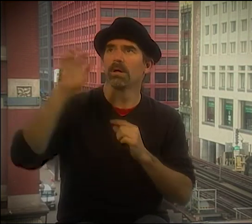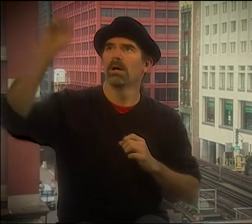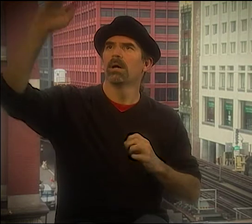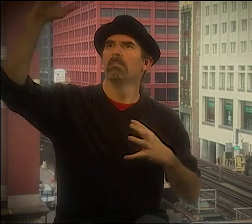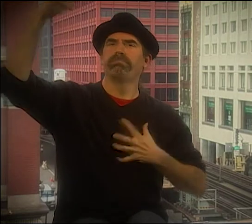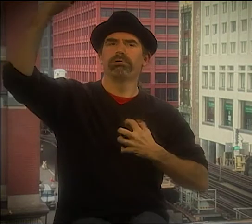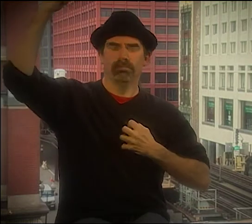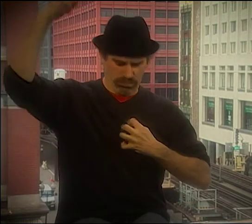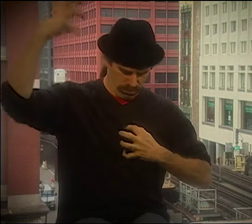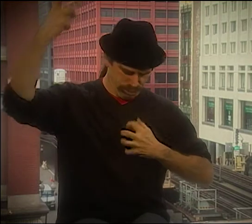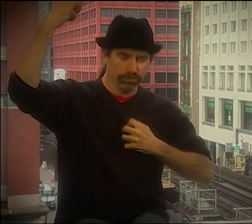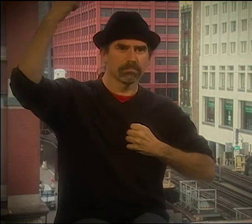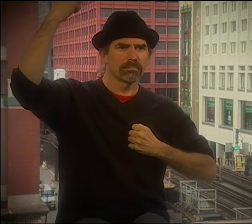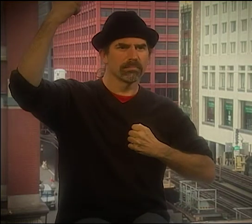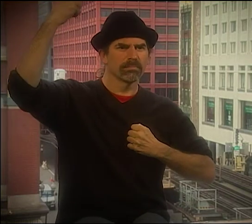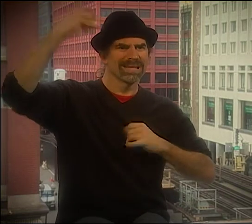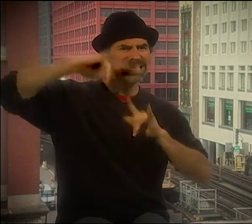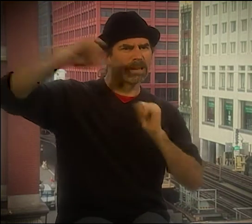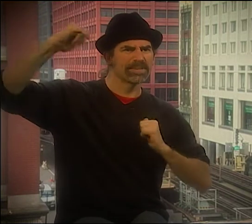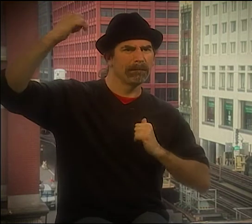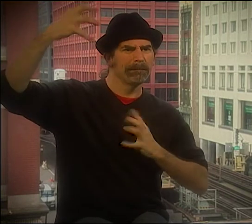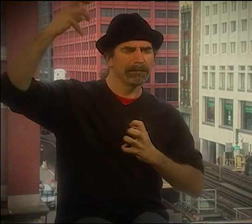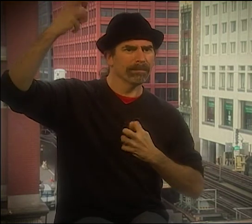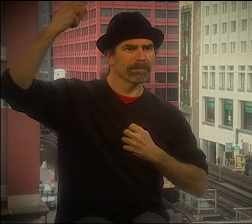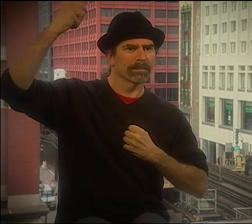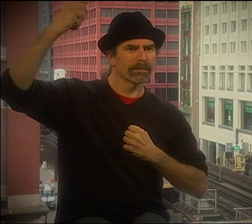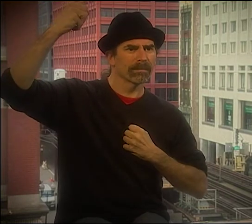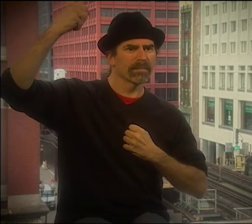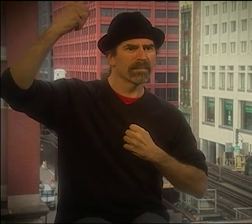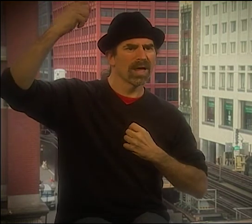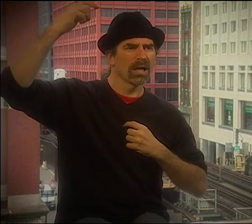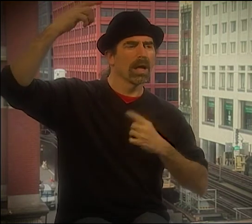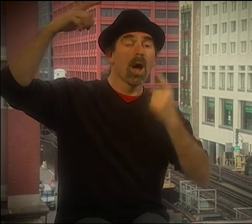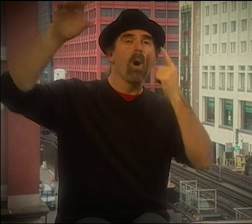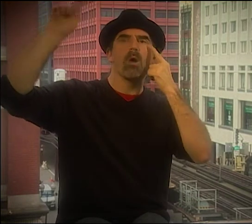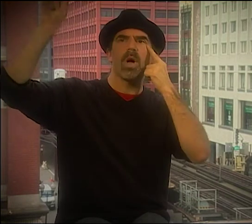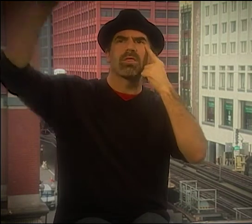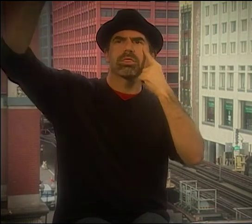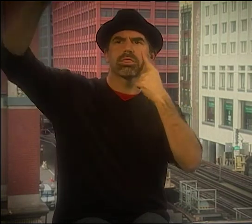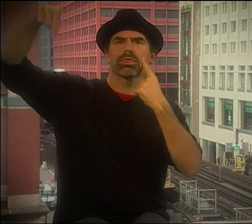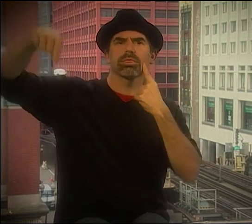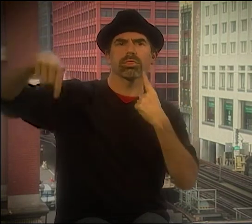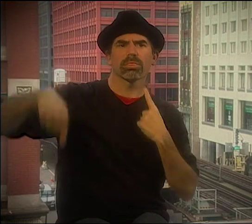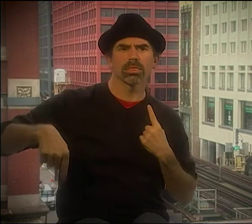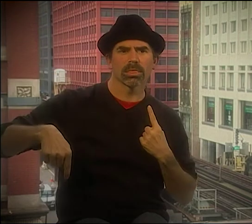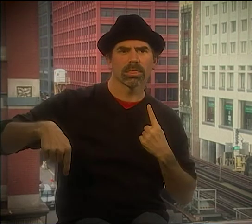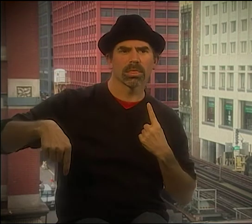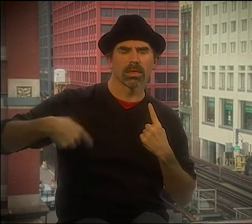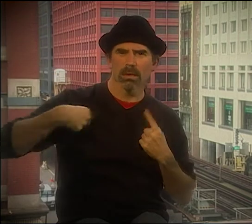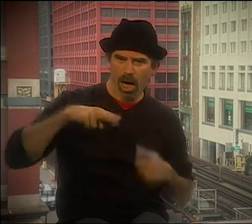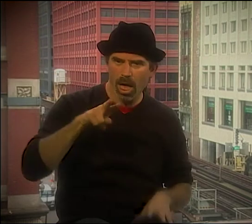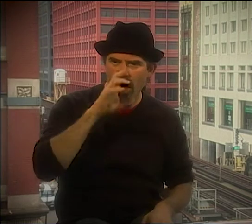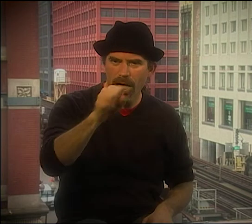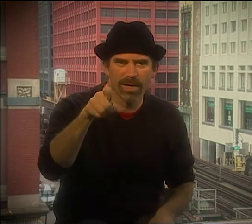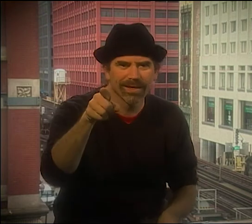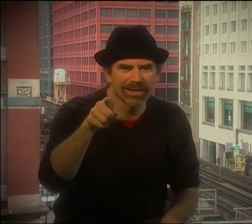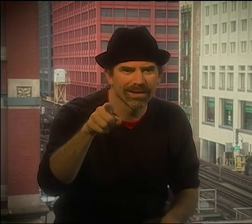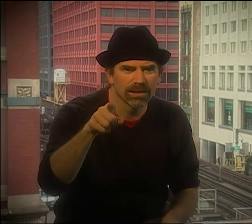I'D ONLY SEEN A FEW THINGS BEFORE, AND I WAS REALLY TAKEN WITH THE "SPACE SHUTTLE" POEM. AND WHEN THE SPACE SHUTTLE BLEW UP, THAT HIS HEART ACTUALLY